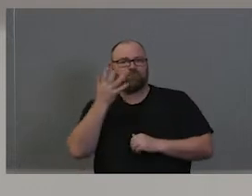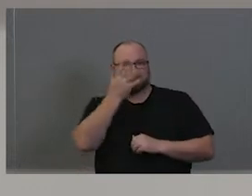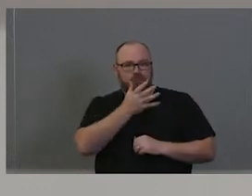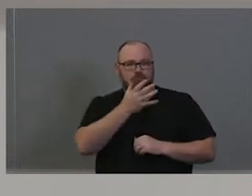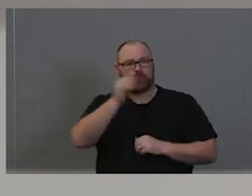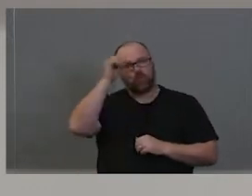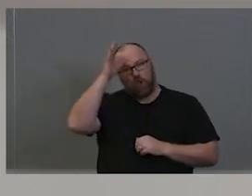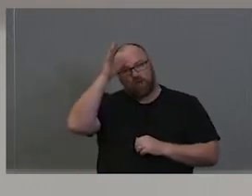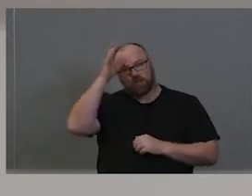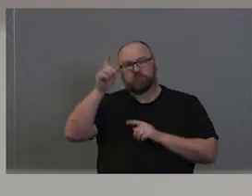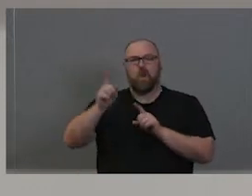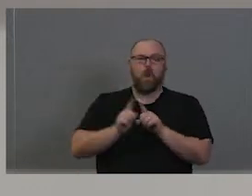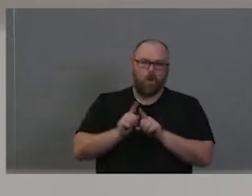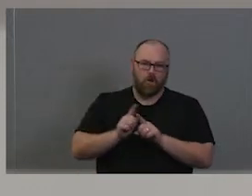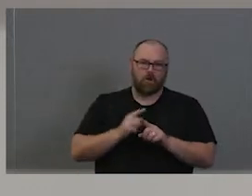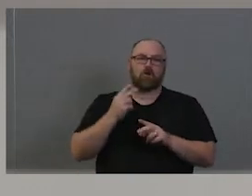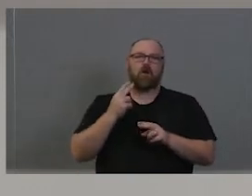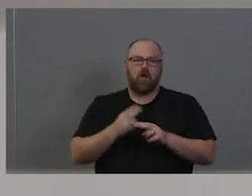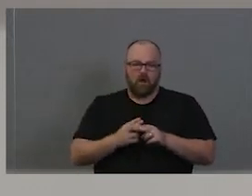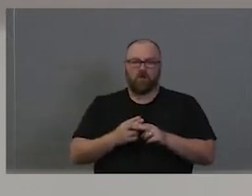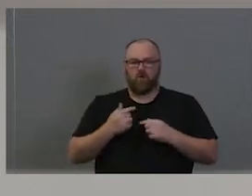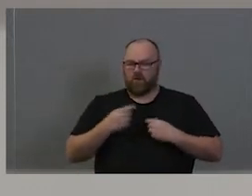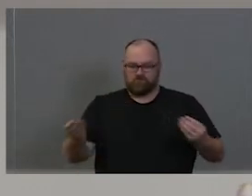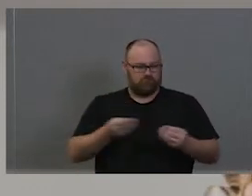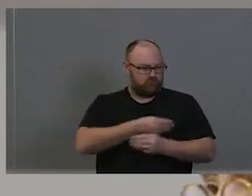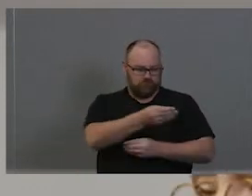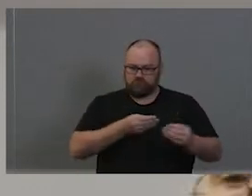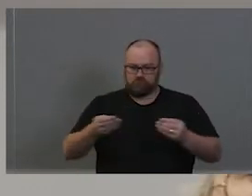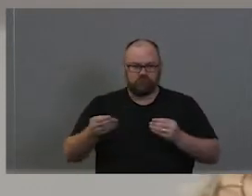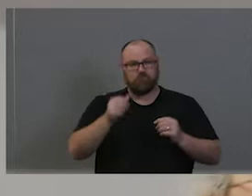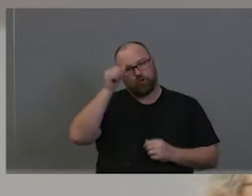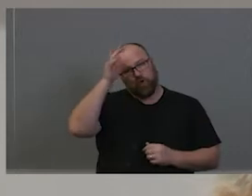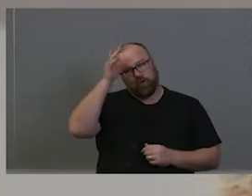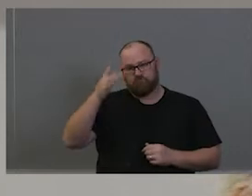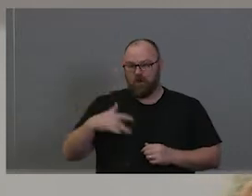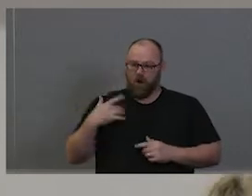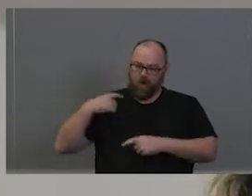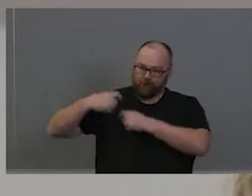learning and in exchange of knowledge of life transitions and recognising how that is. So